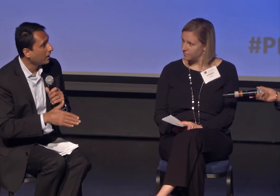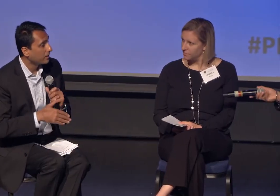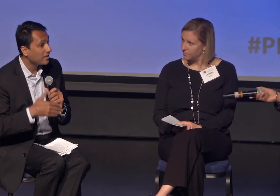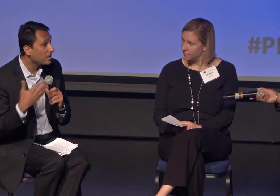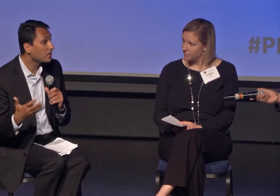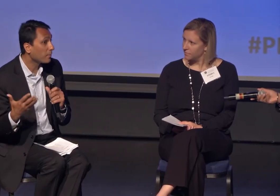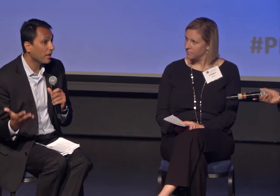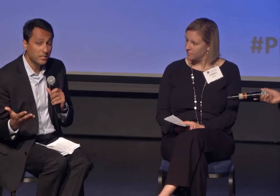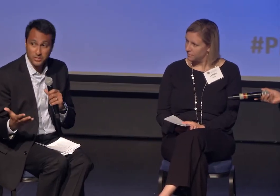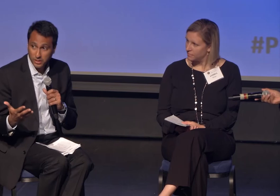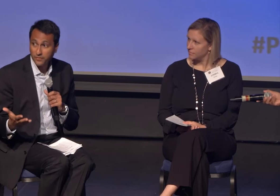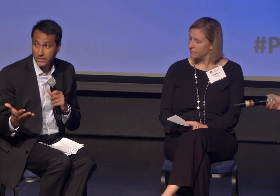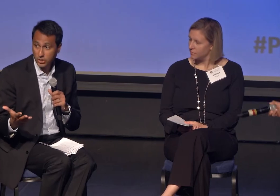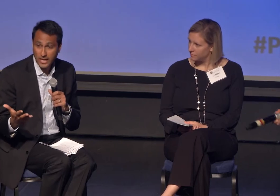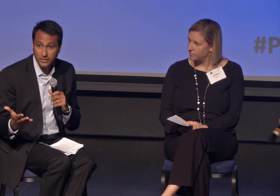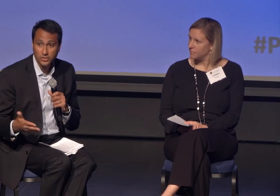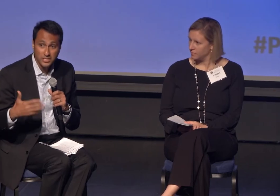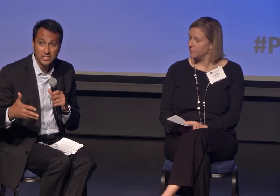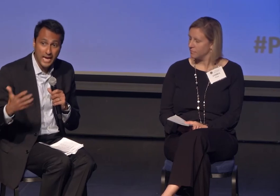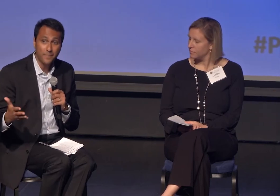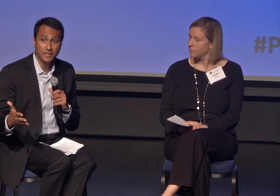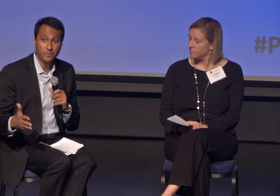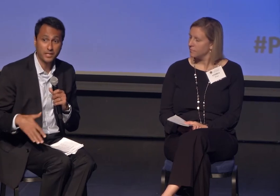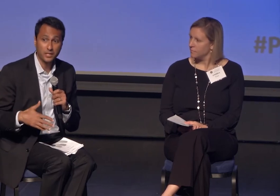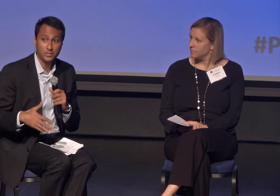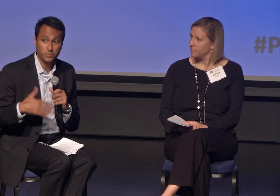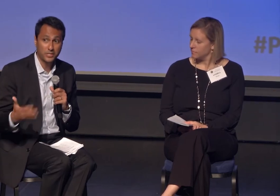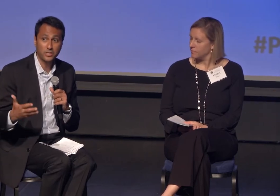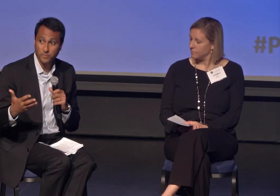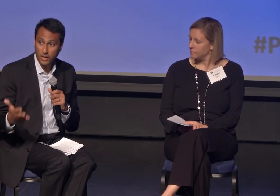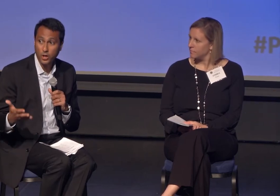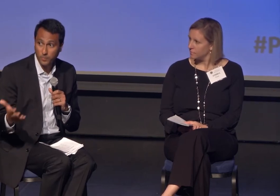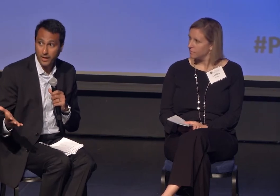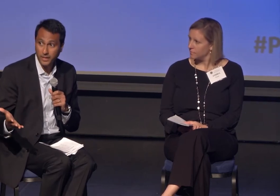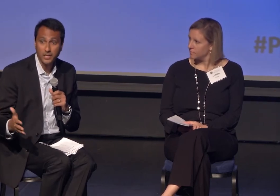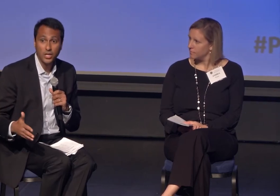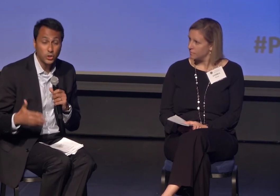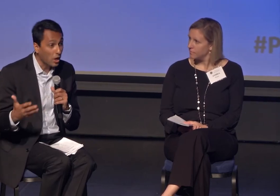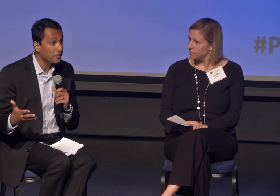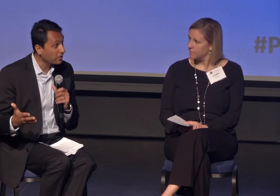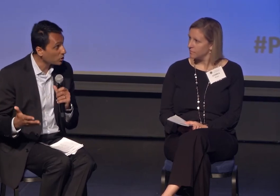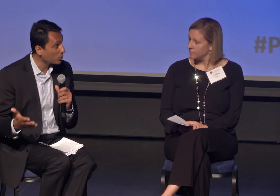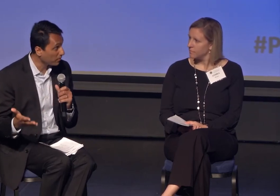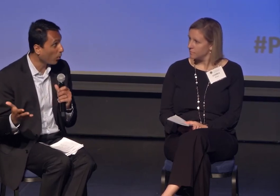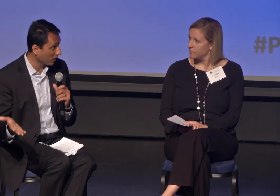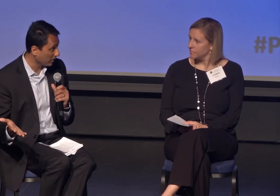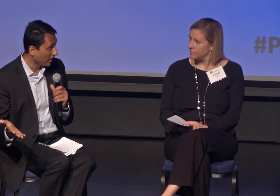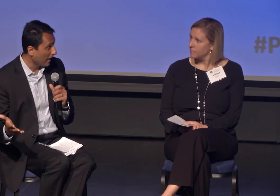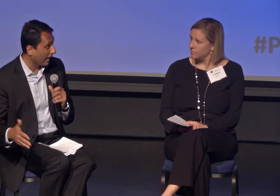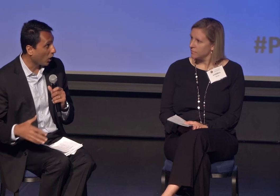This is the President's Interfaith Challenge. This is happening because President Barack Obama thought this was important.